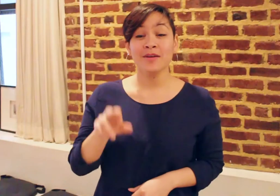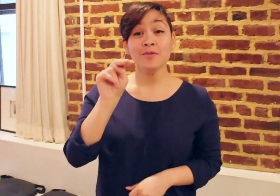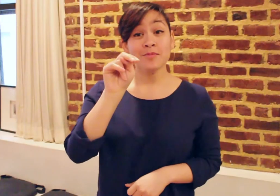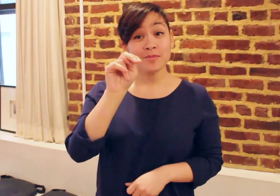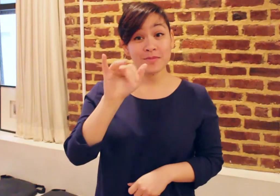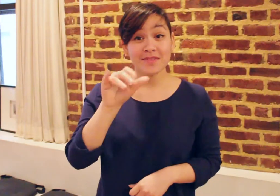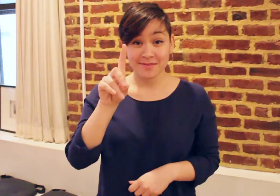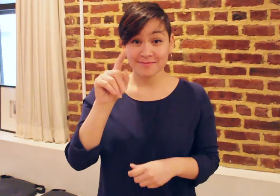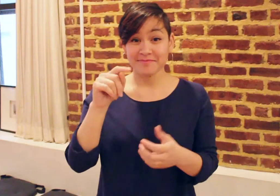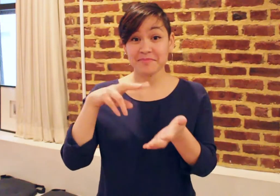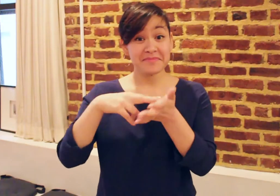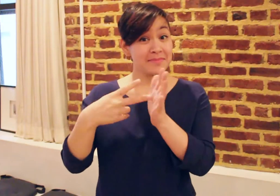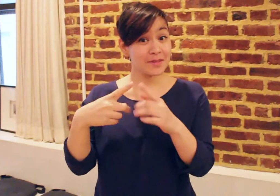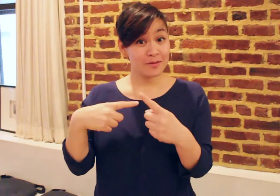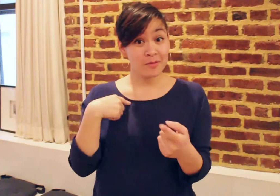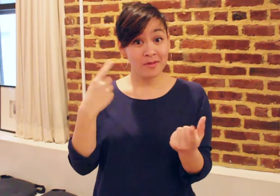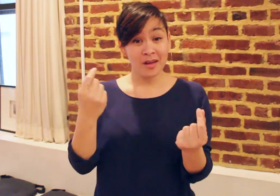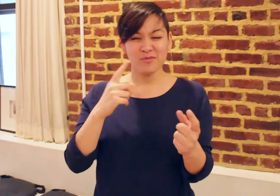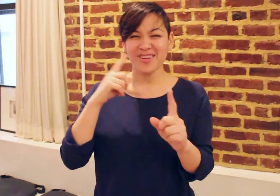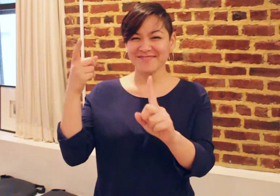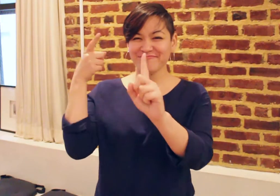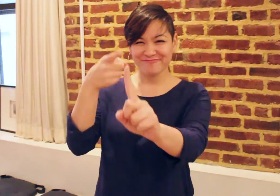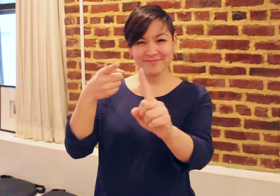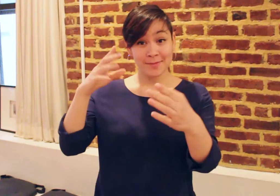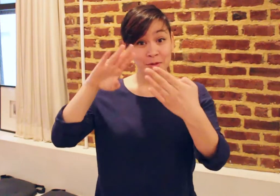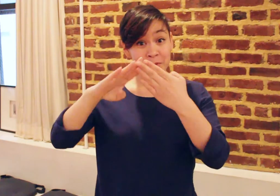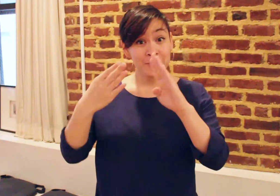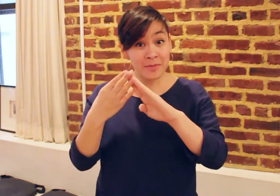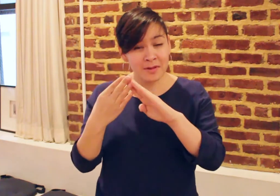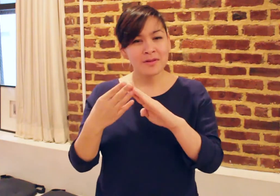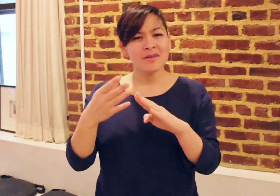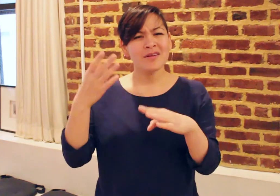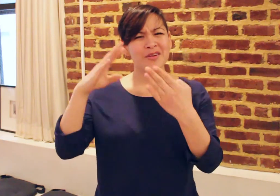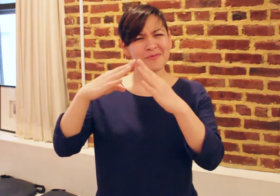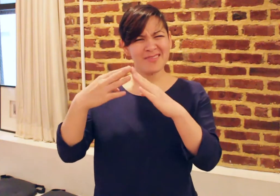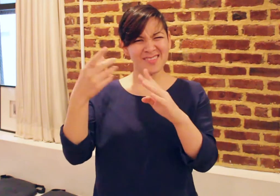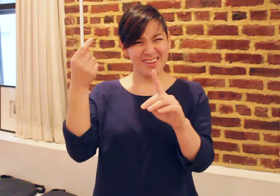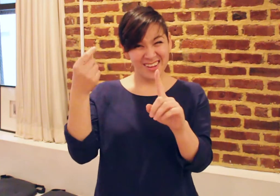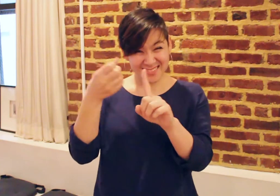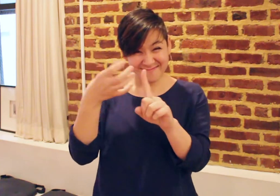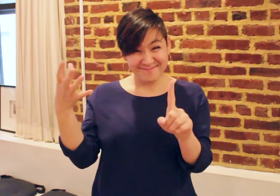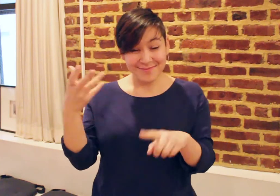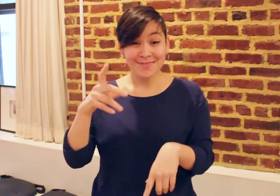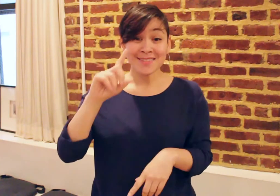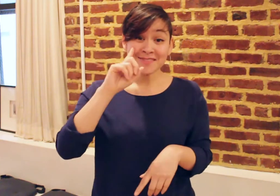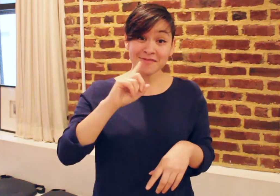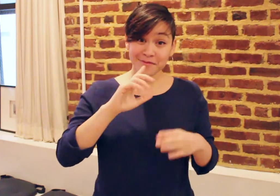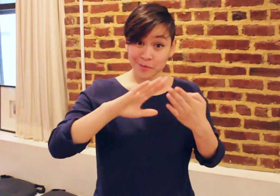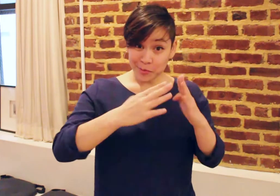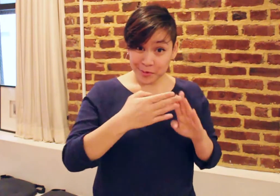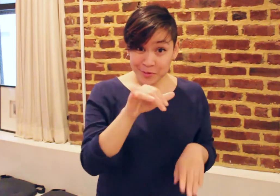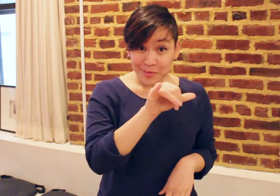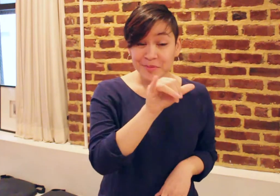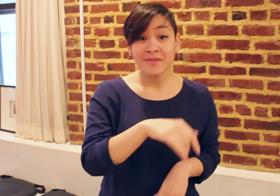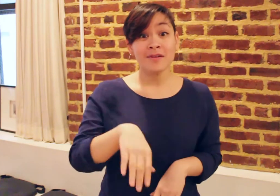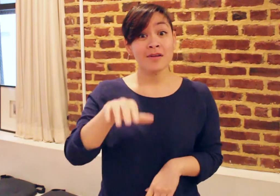What does NYDT mean to me? Community is the point. And by "Community" I mean Yes, the Deaf Community,